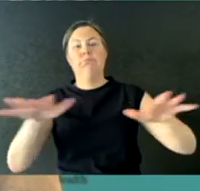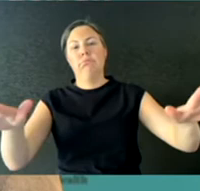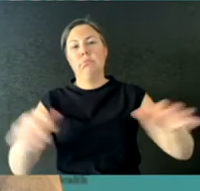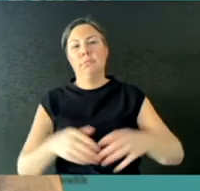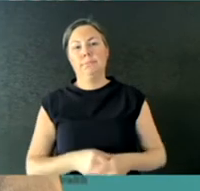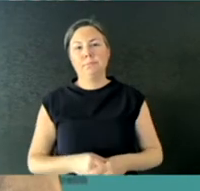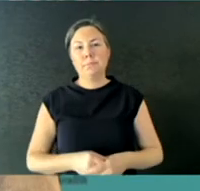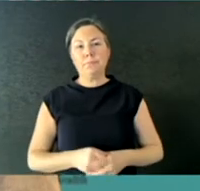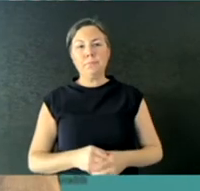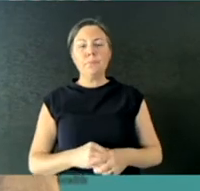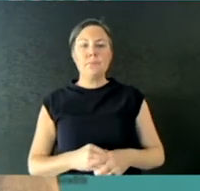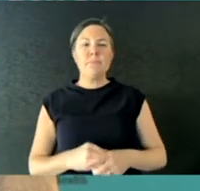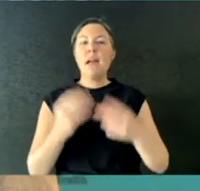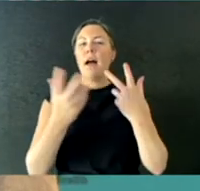Yes, thanks doctor. It's sort of a related question.